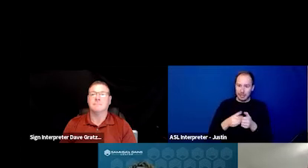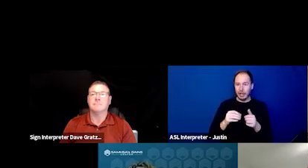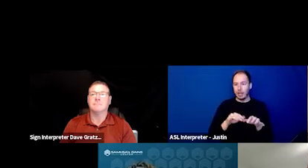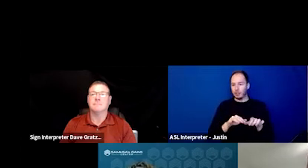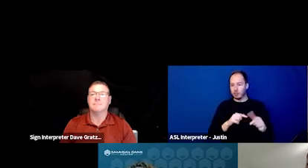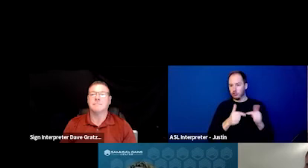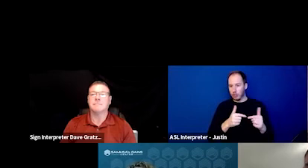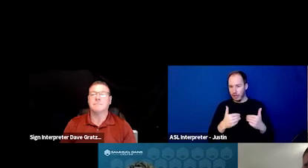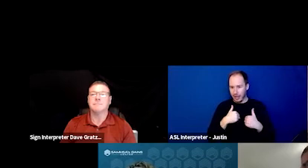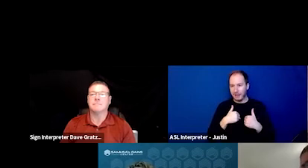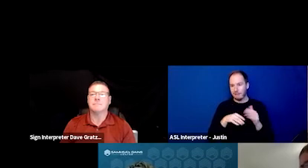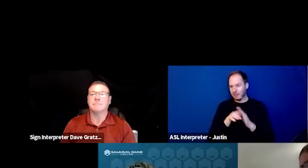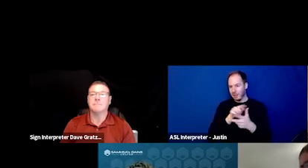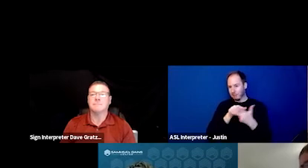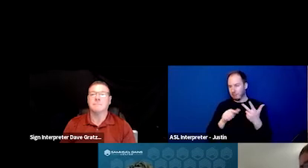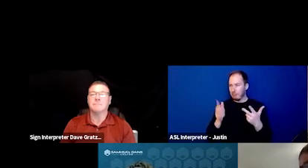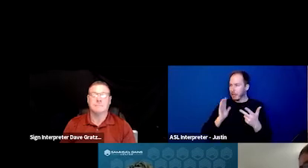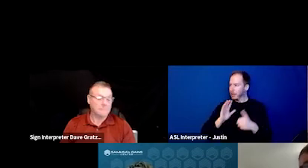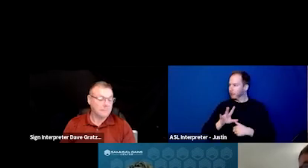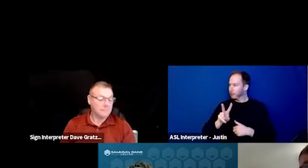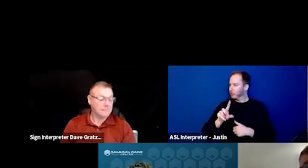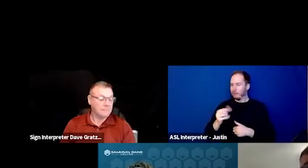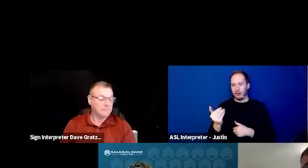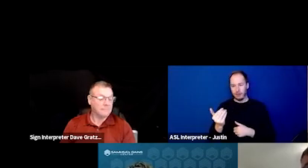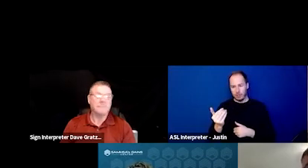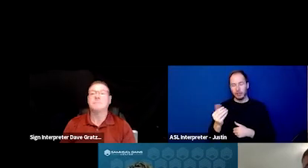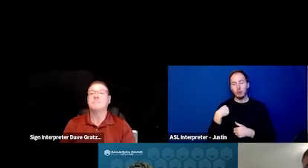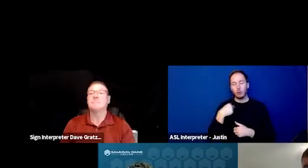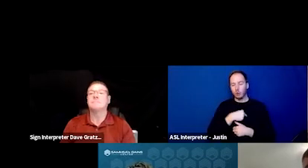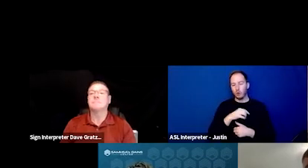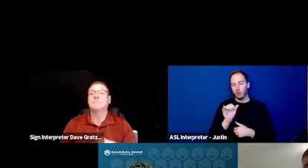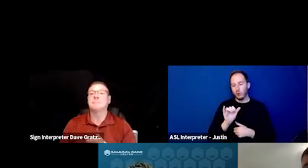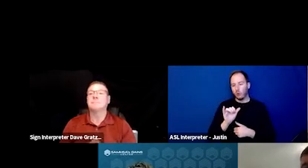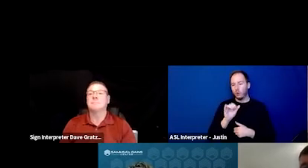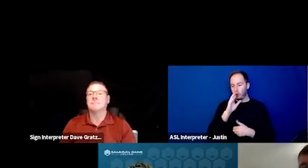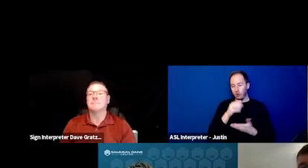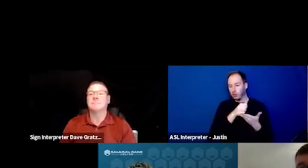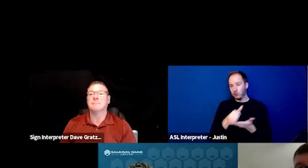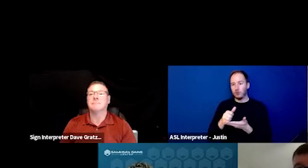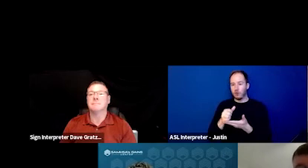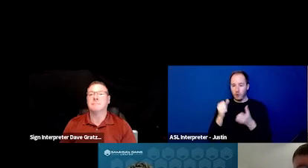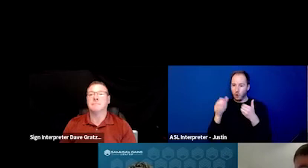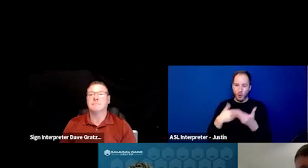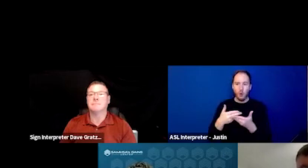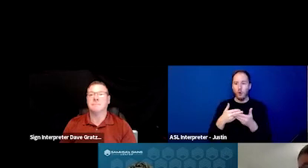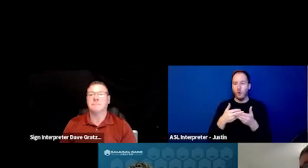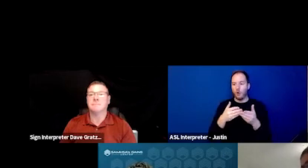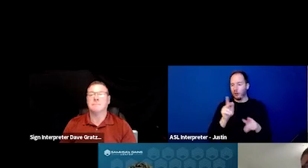We developed that back in 2015, and we're serving all individuals. So if you can go to the next slide.